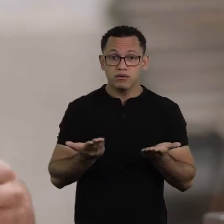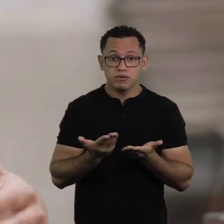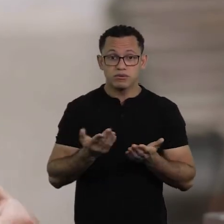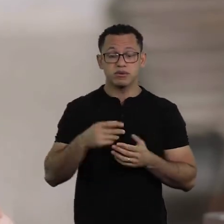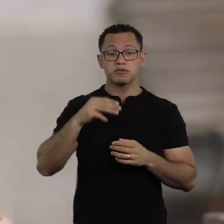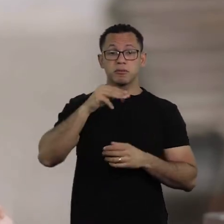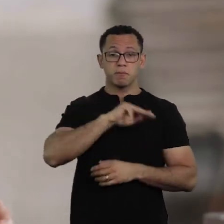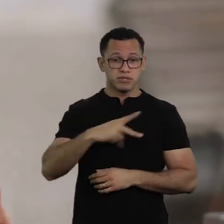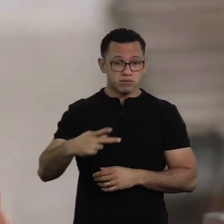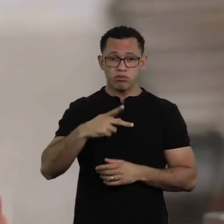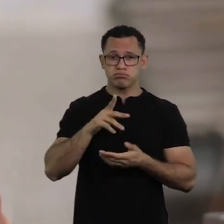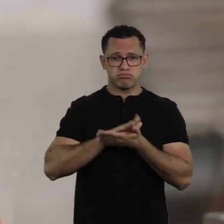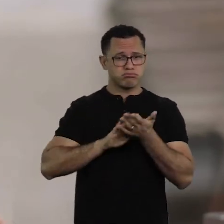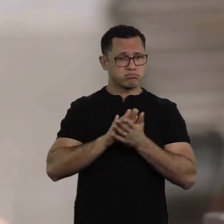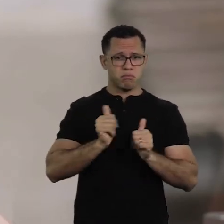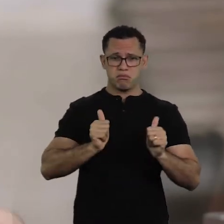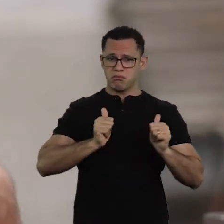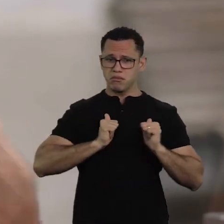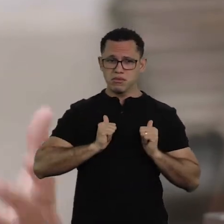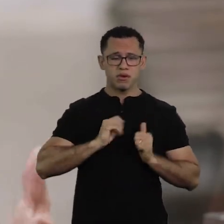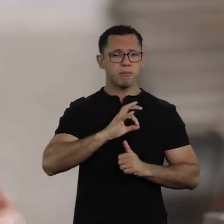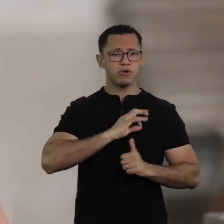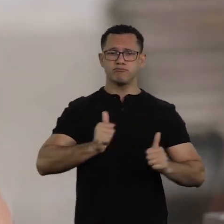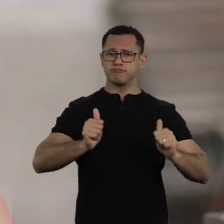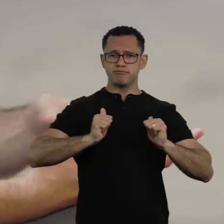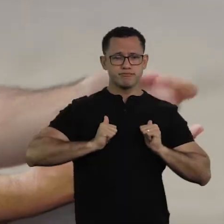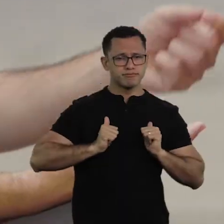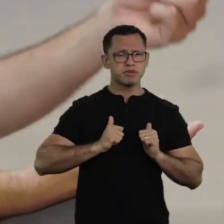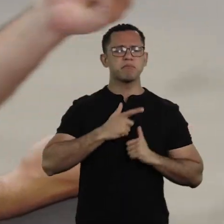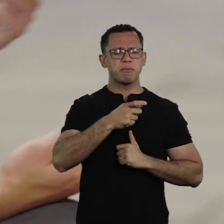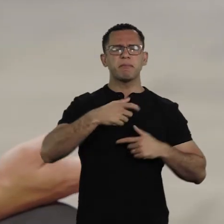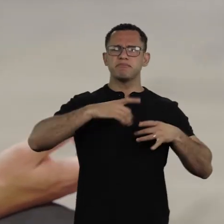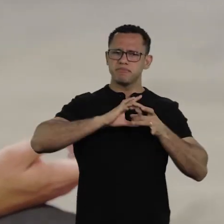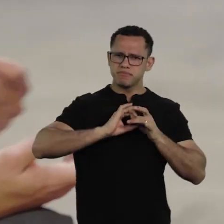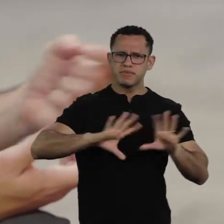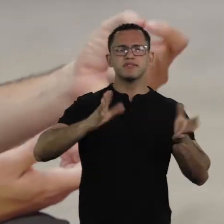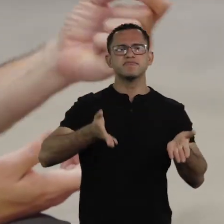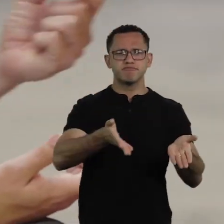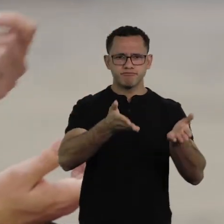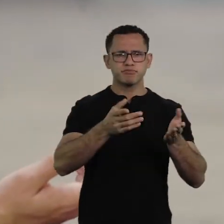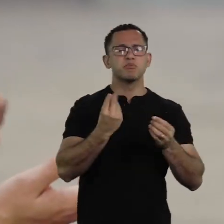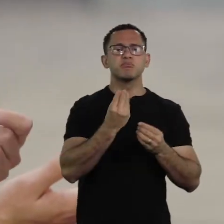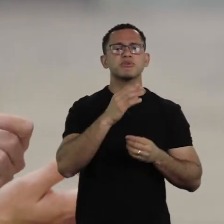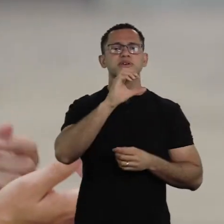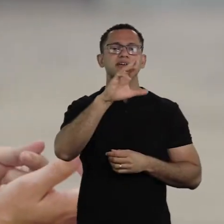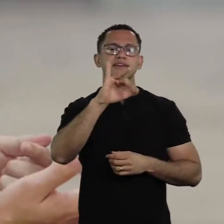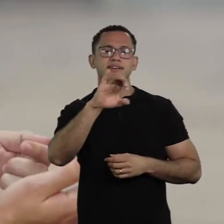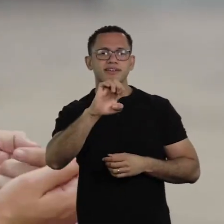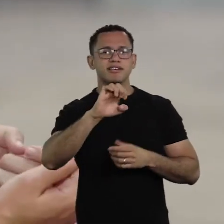the Prosecutor’s Office does nothing, does not control, because it fits the narrative that this is important for crime control.